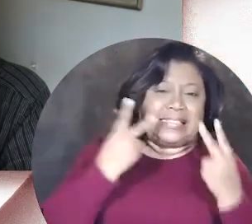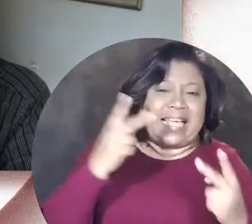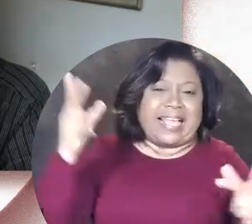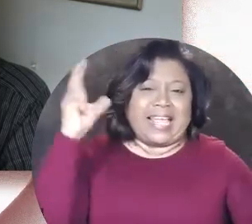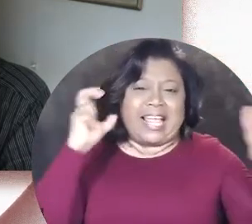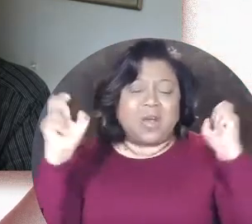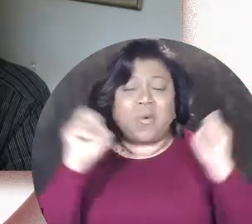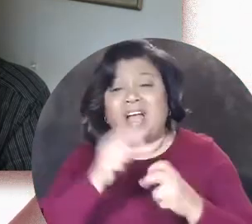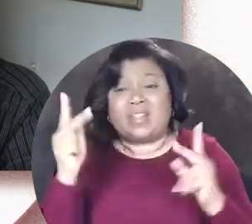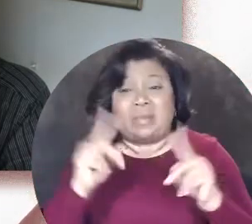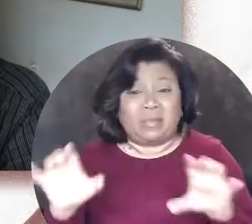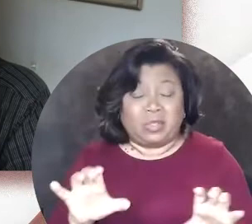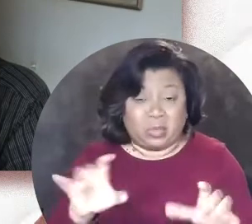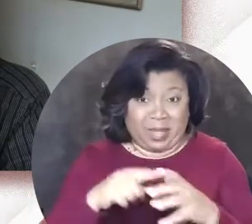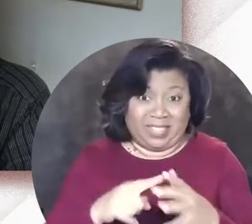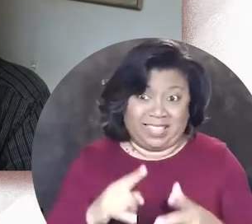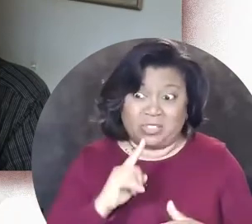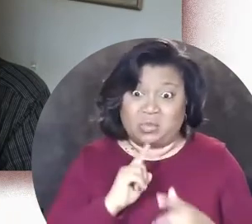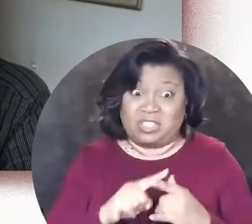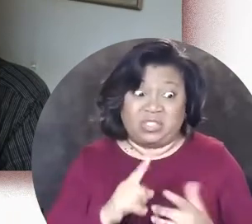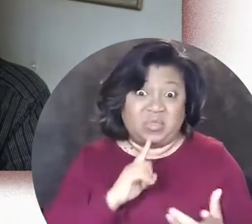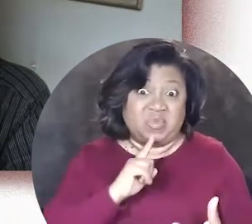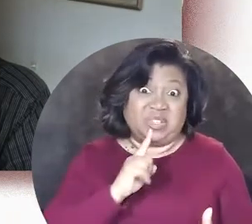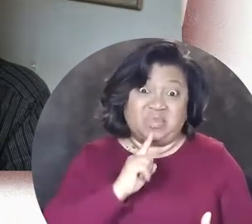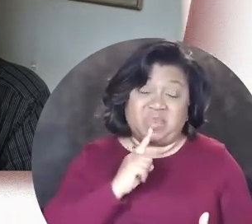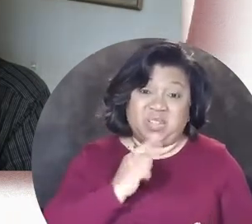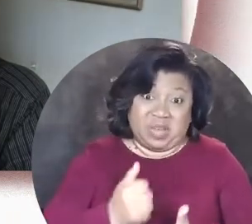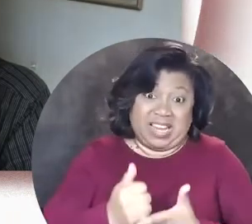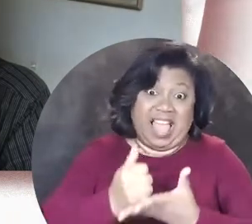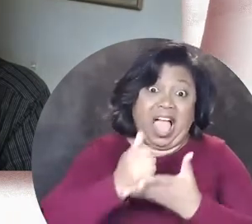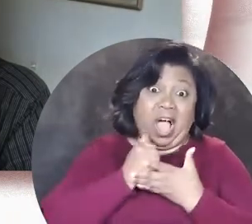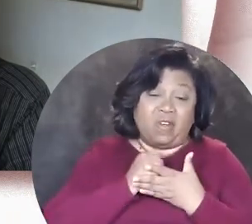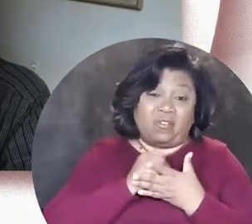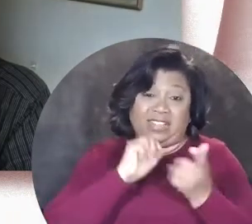see and hear what other people were doing in this was very very helpful